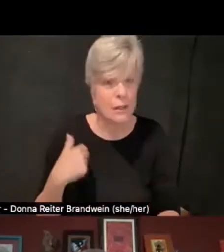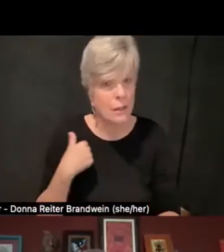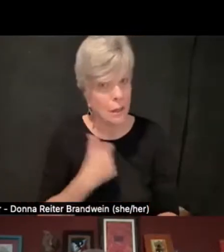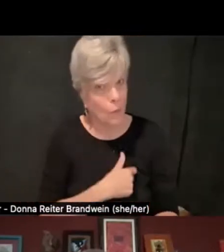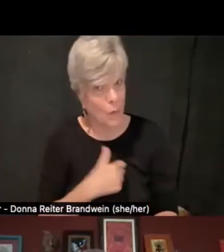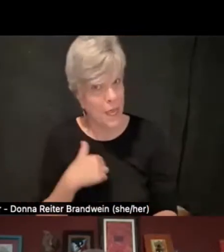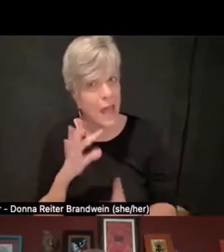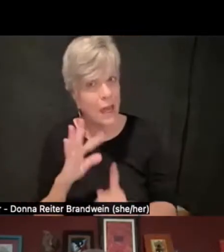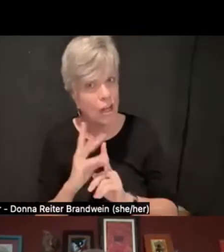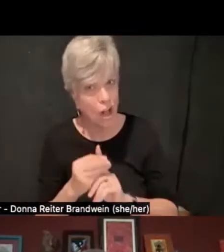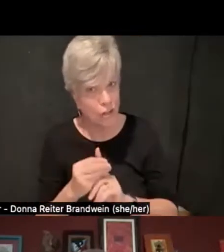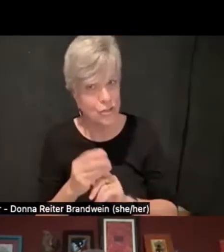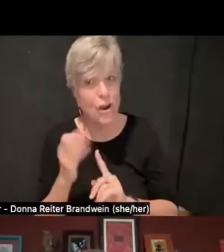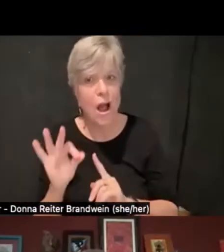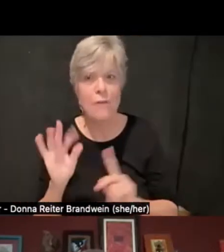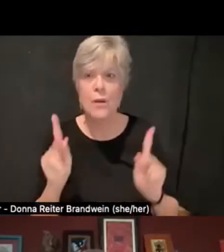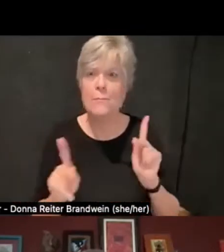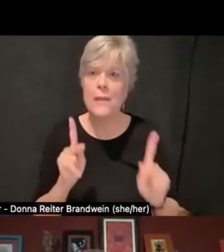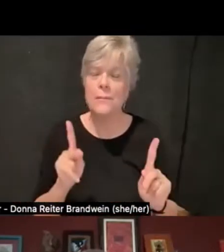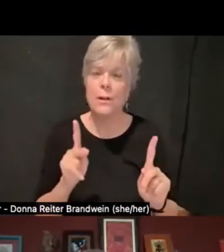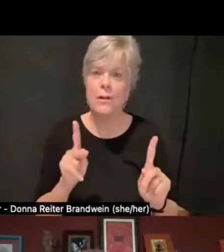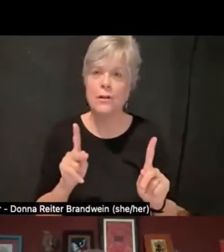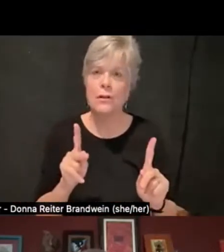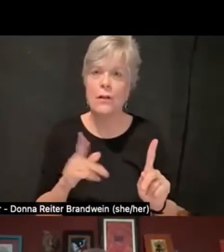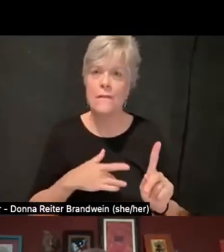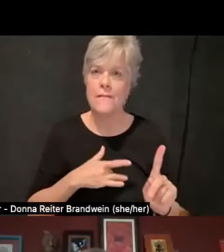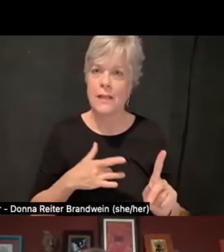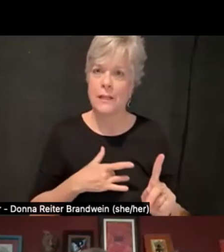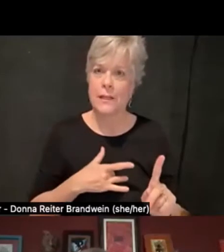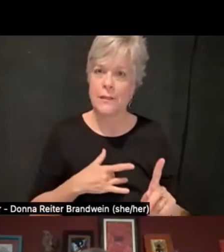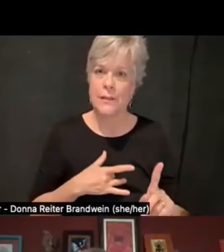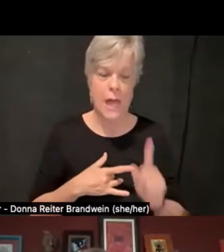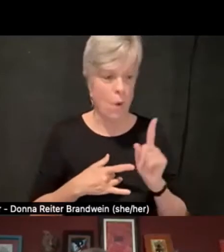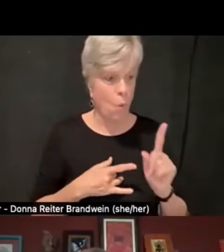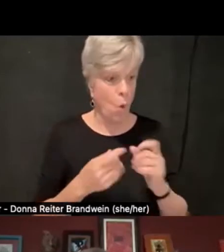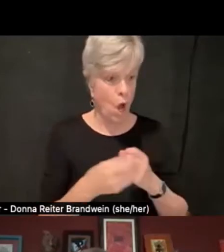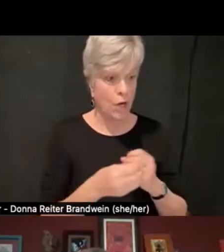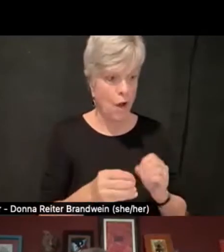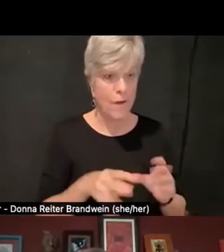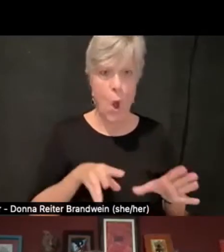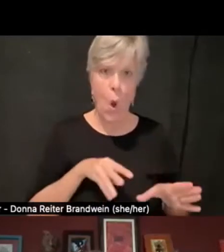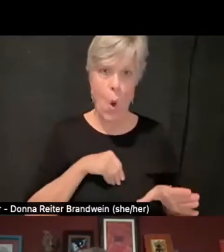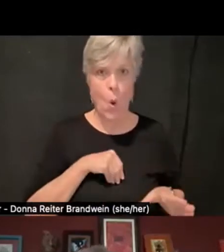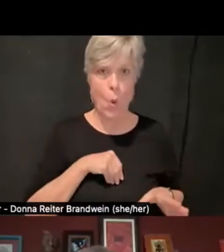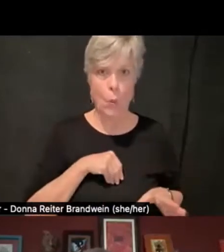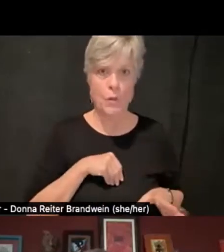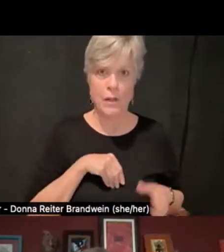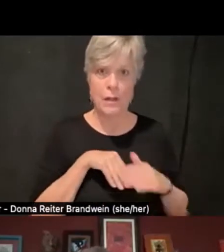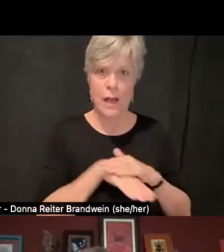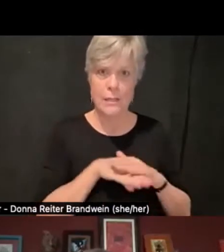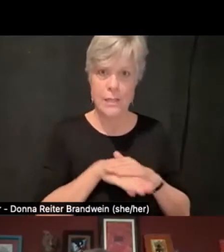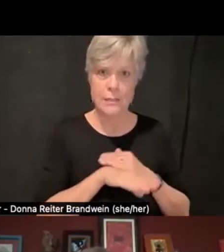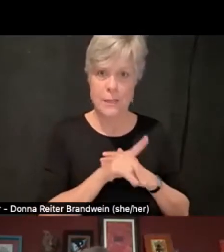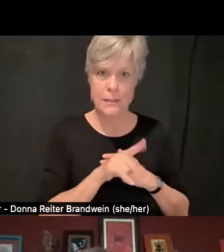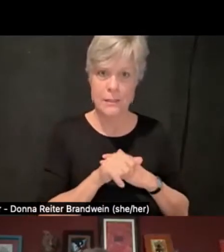of people feeling that one office owned accessibility and disability, but not only that,